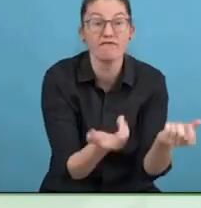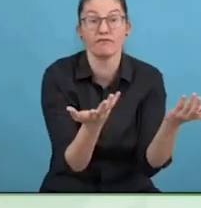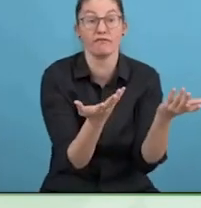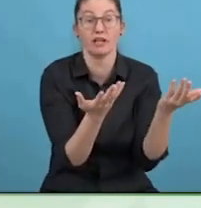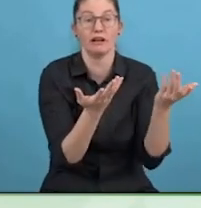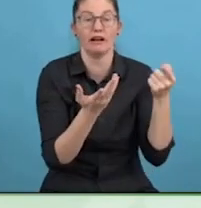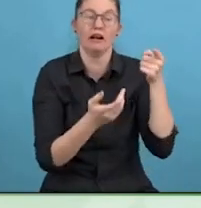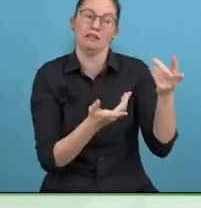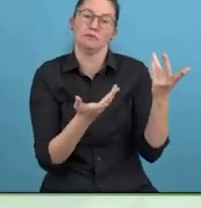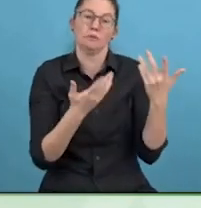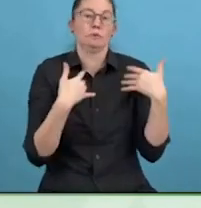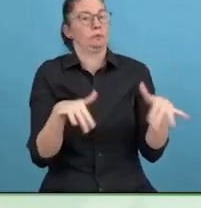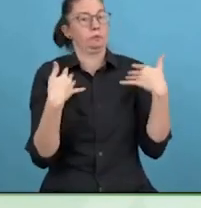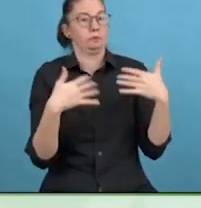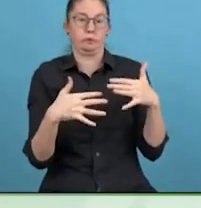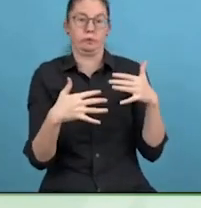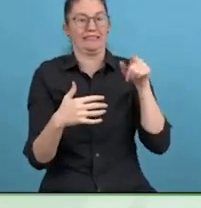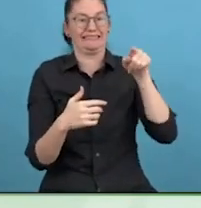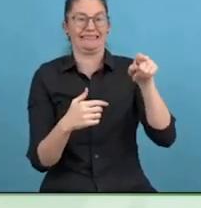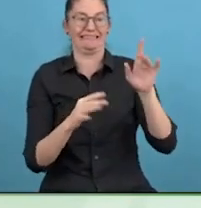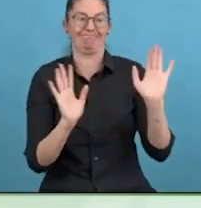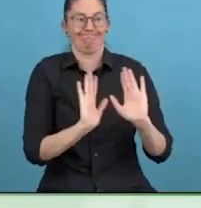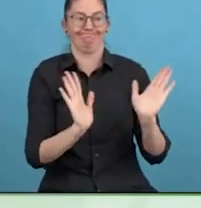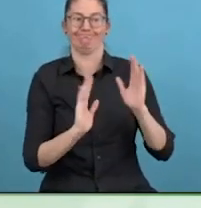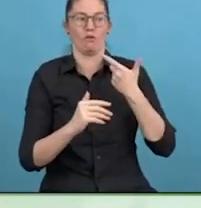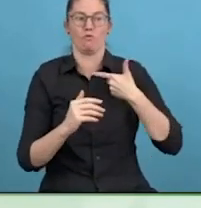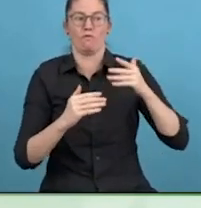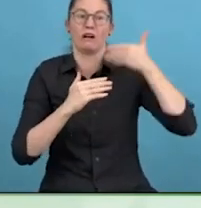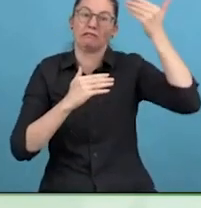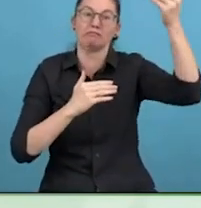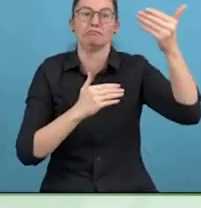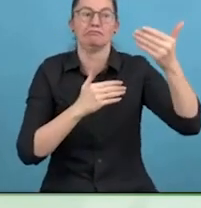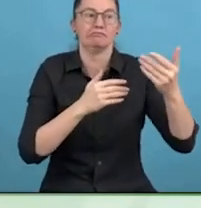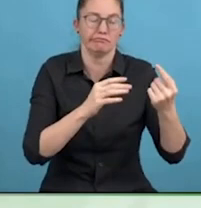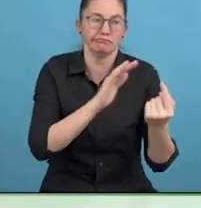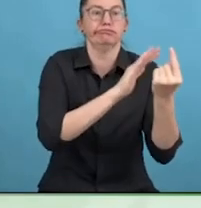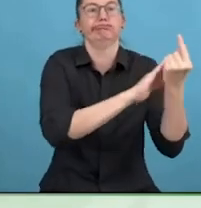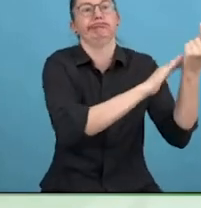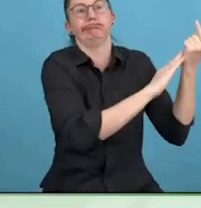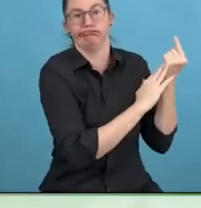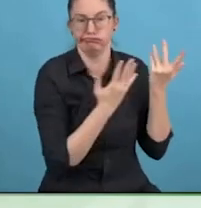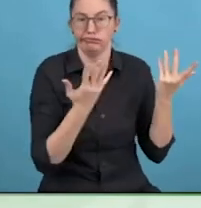Sage advice not just for Long COVID sufferers but everybody.